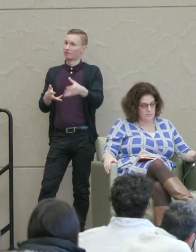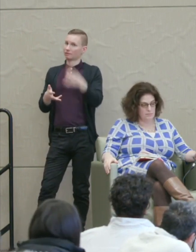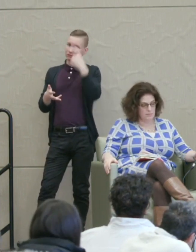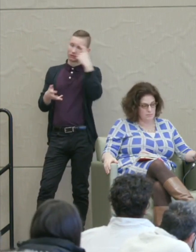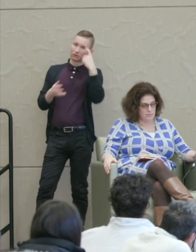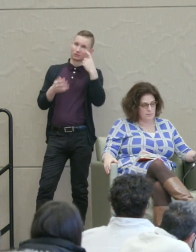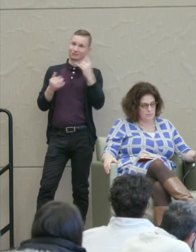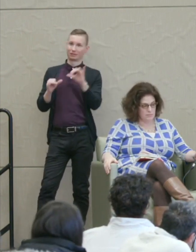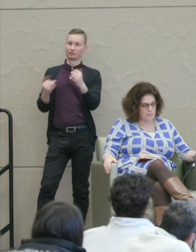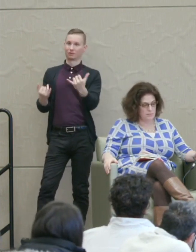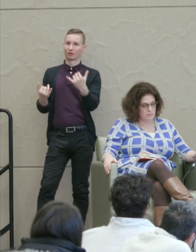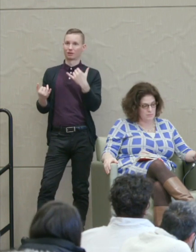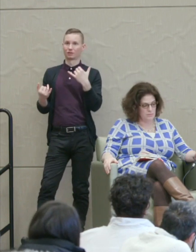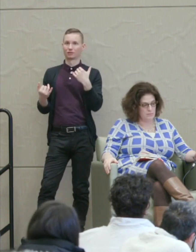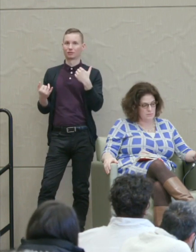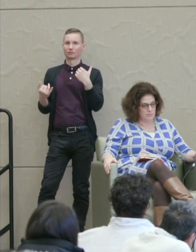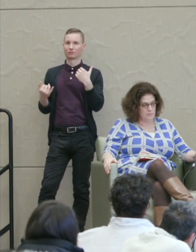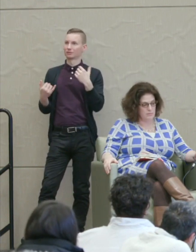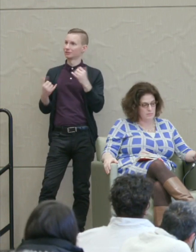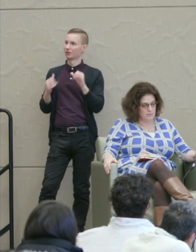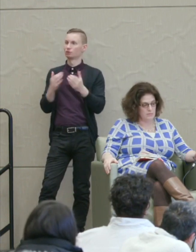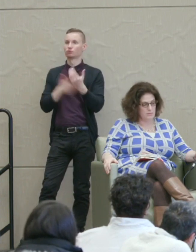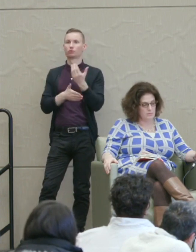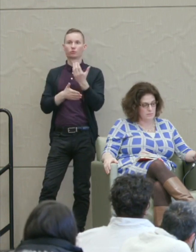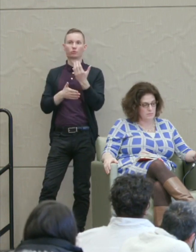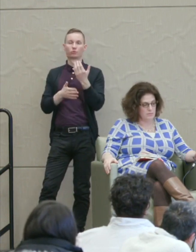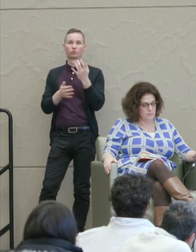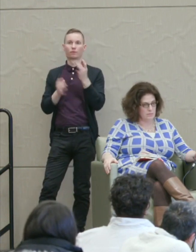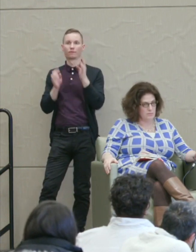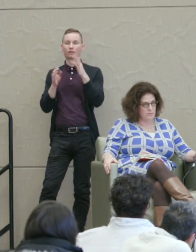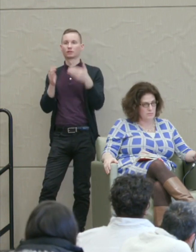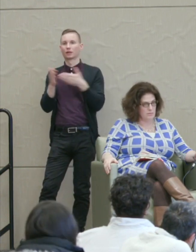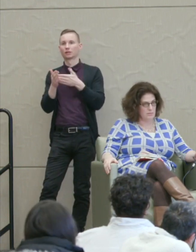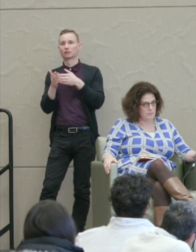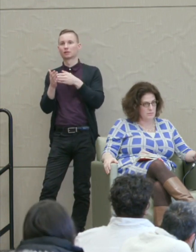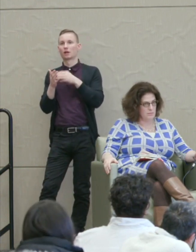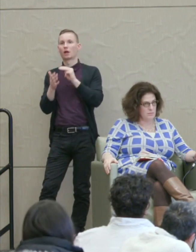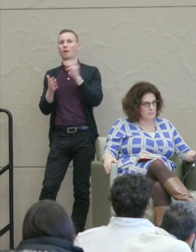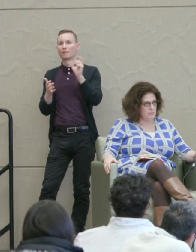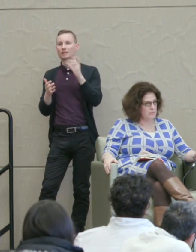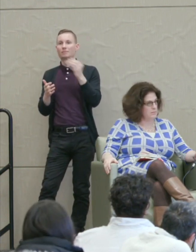and has fueled new violence against Muslims and Christians in India.